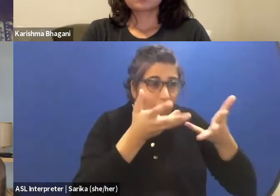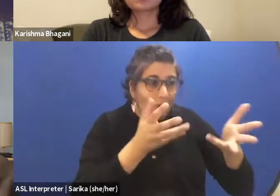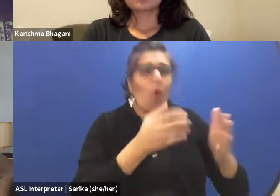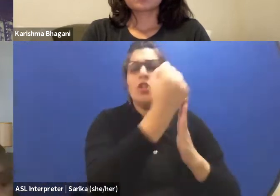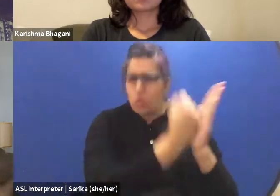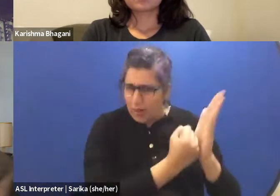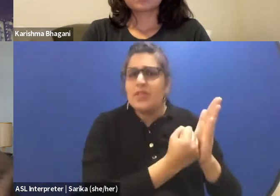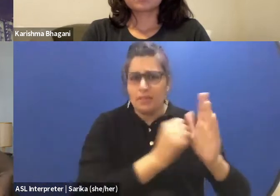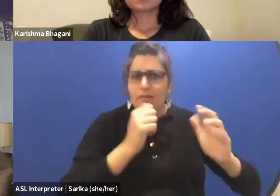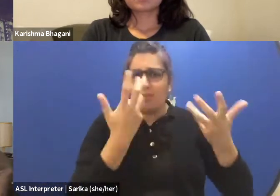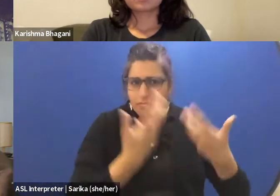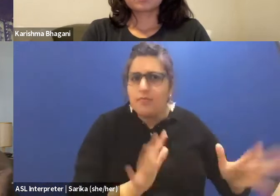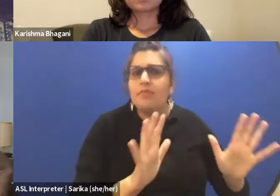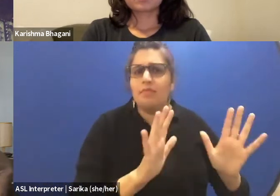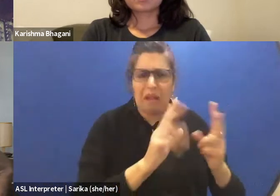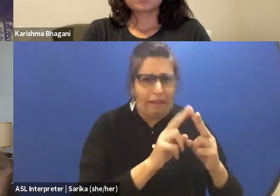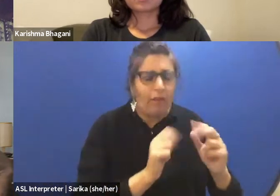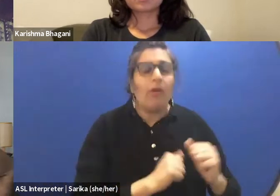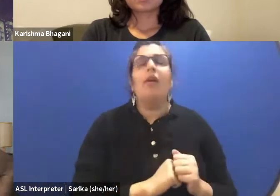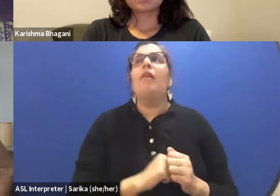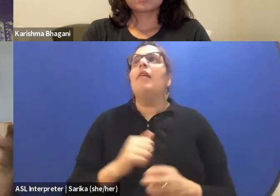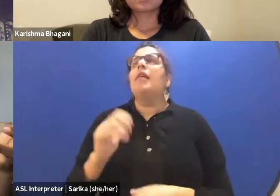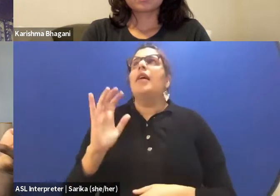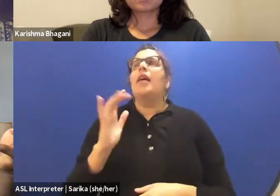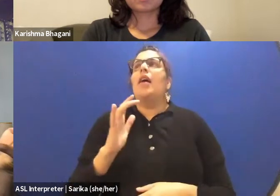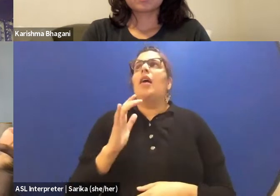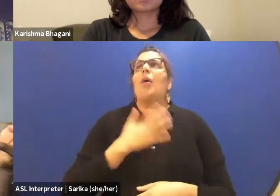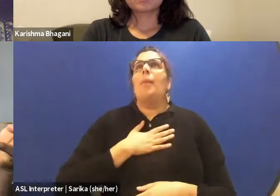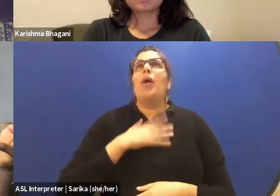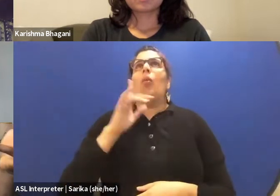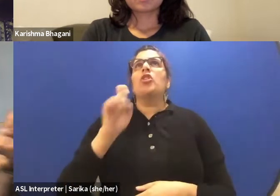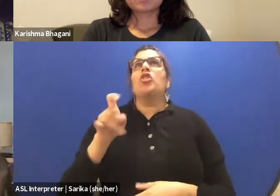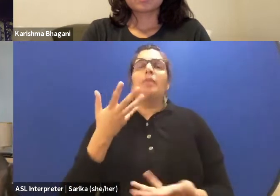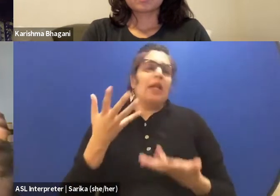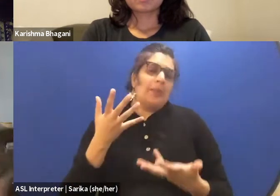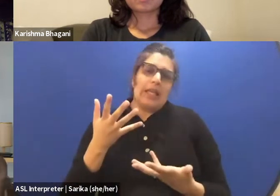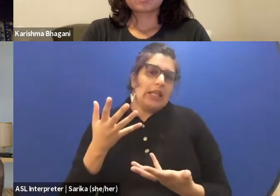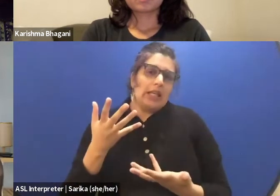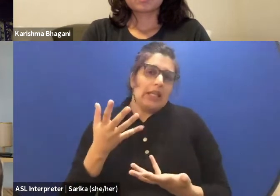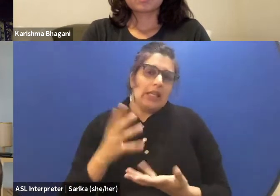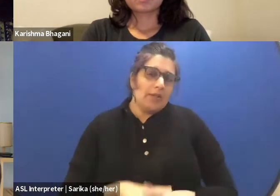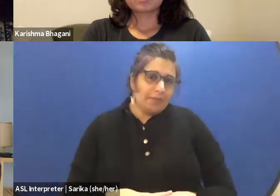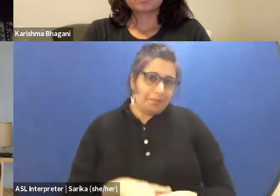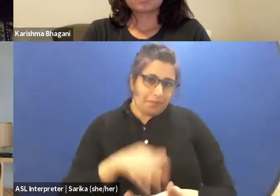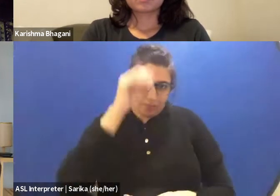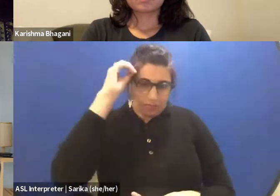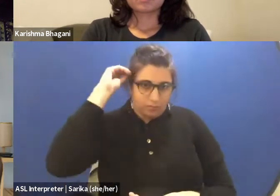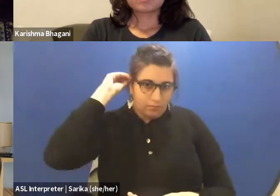It seems to me that, or maybe my question, rather than seems to me, is to ask,